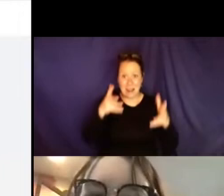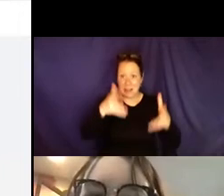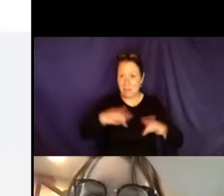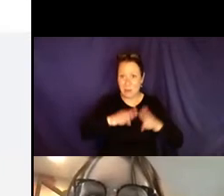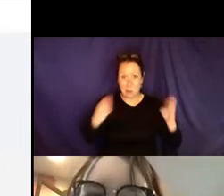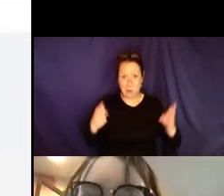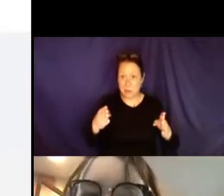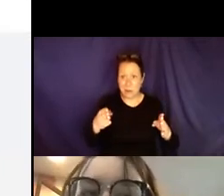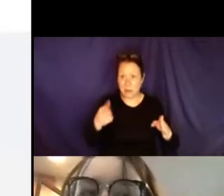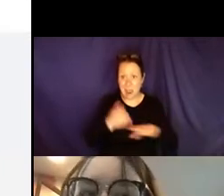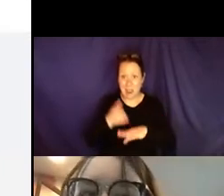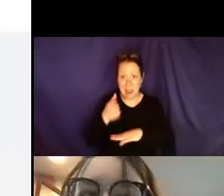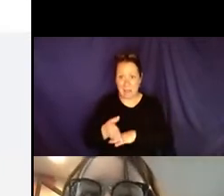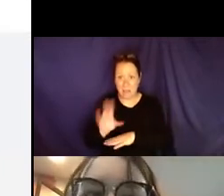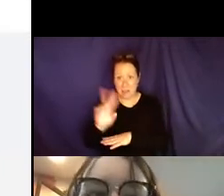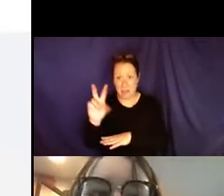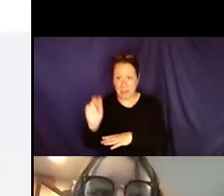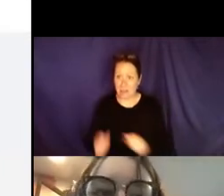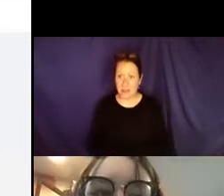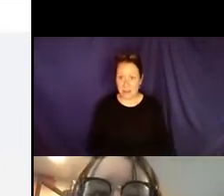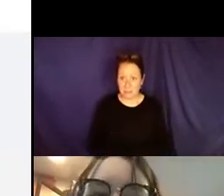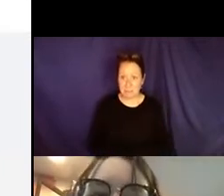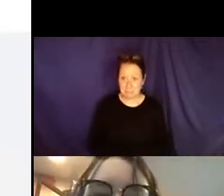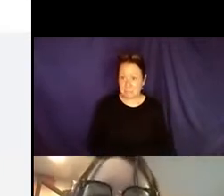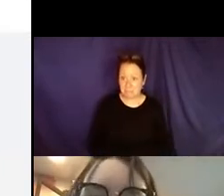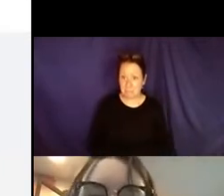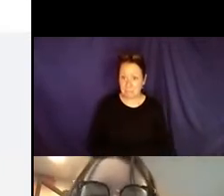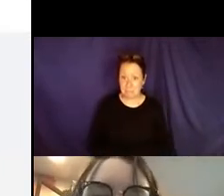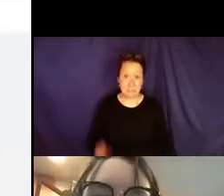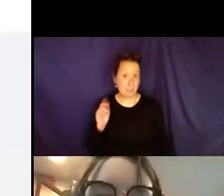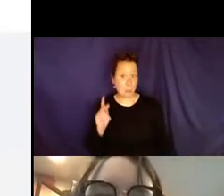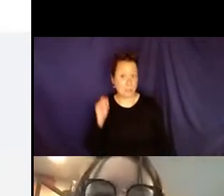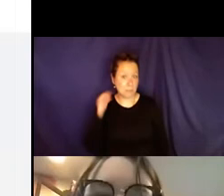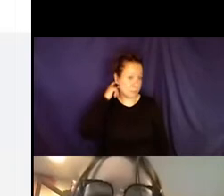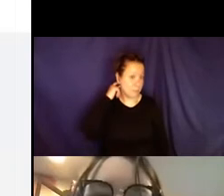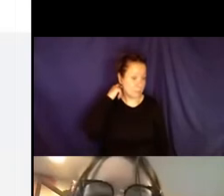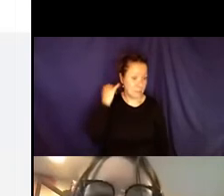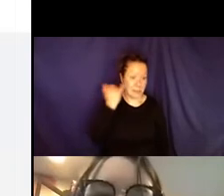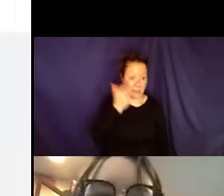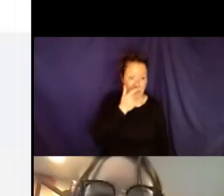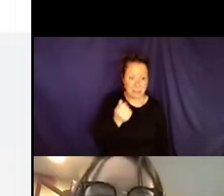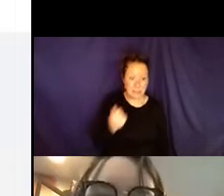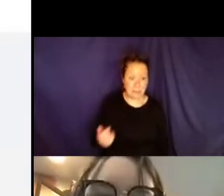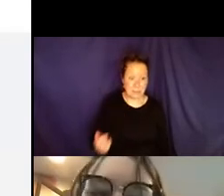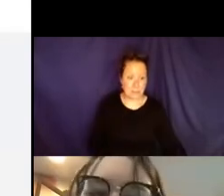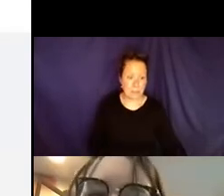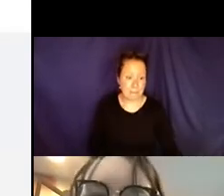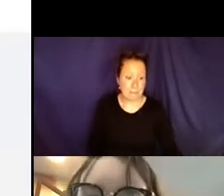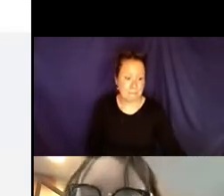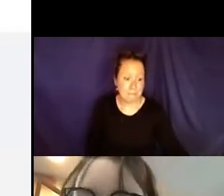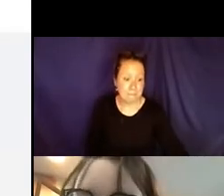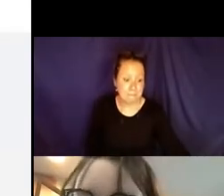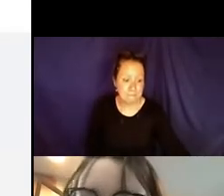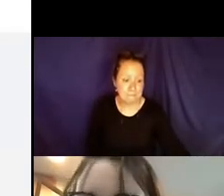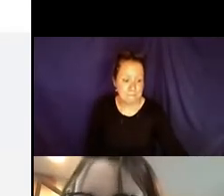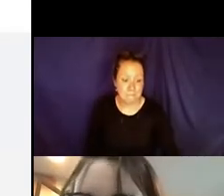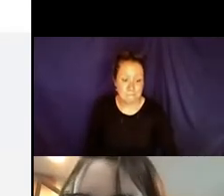the